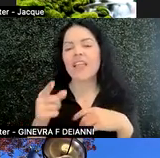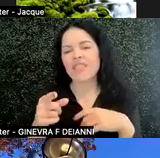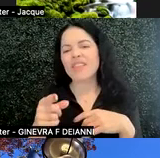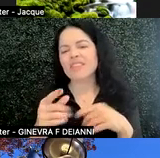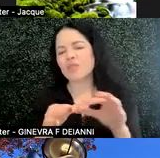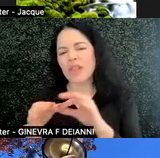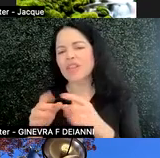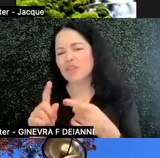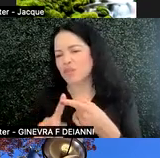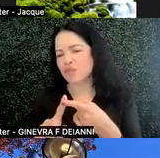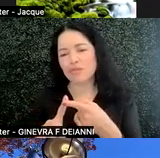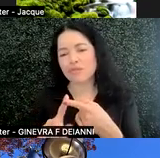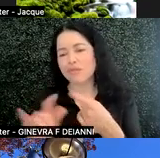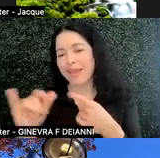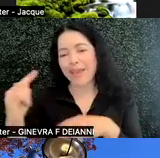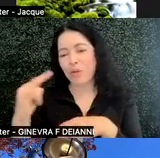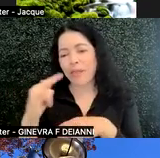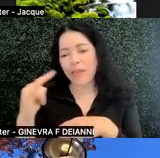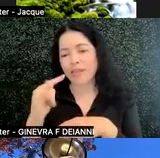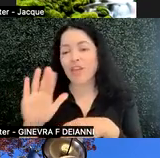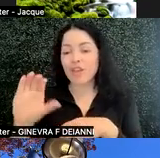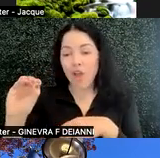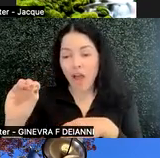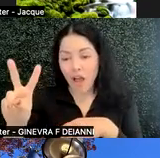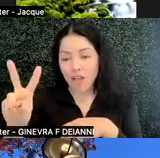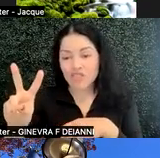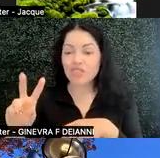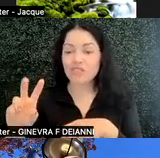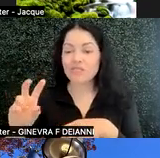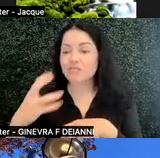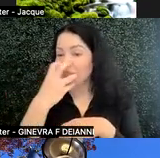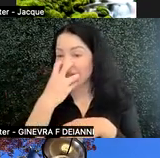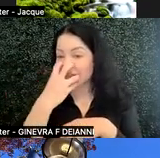first right in the airplane. But we cannot support our students,